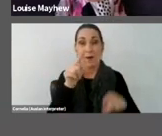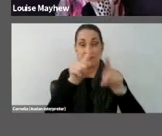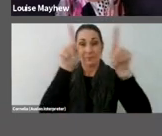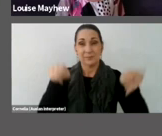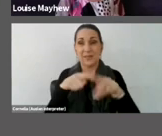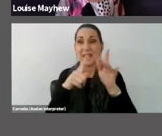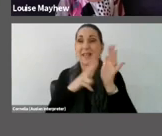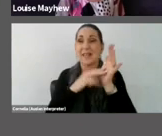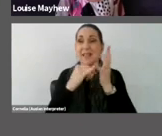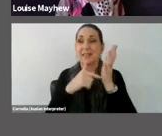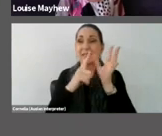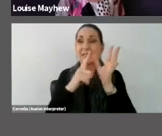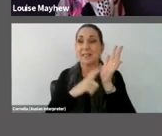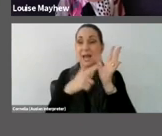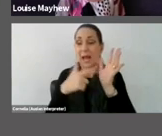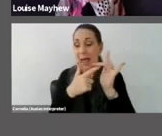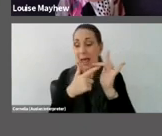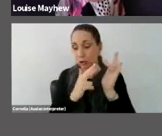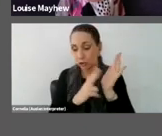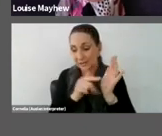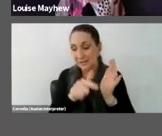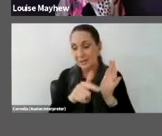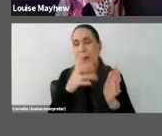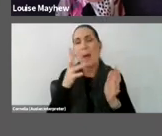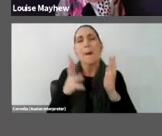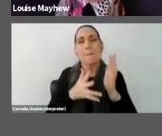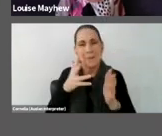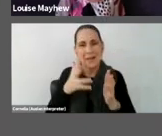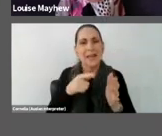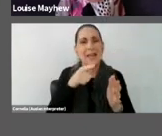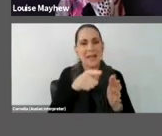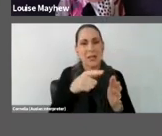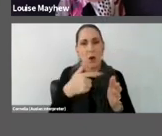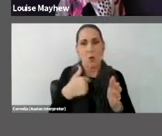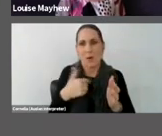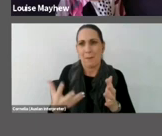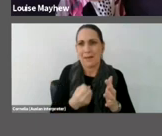also asked us to move about differently in the gallery.